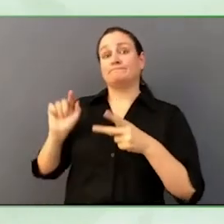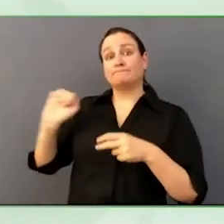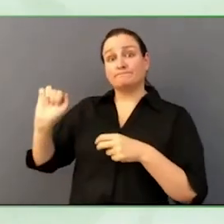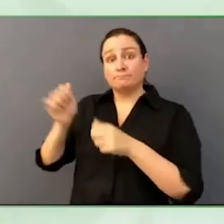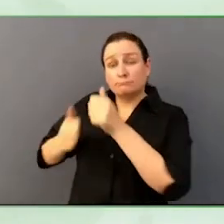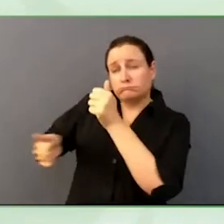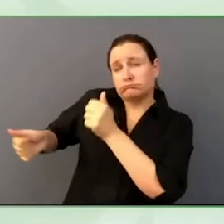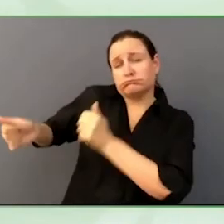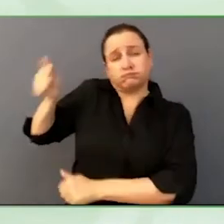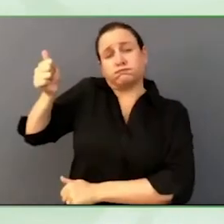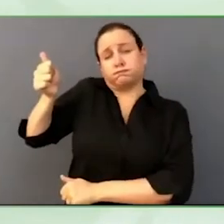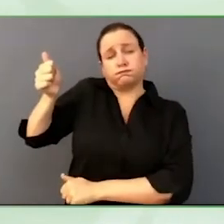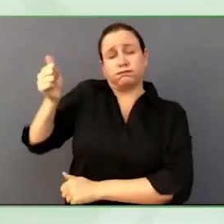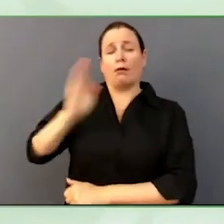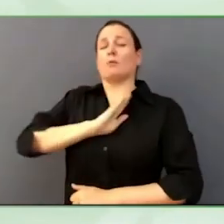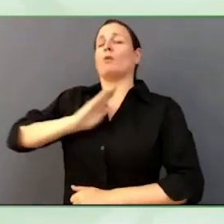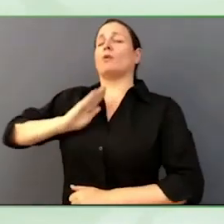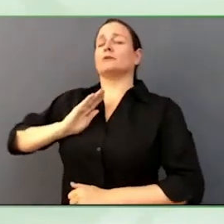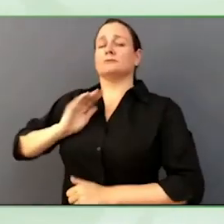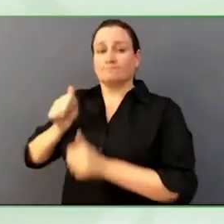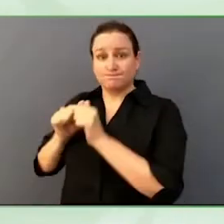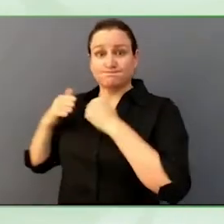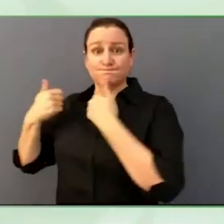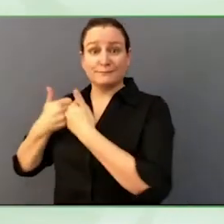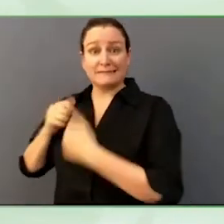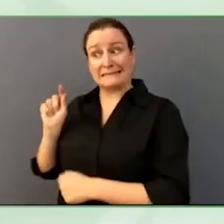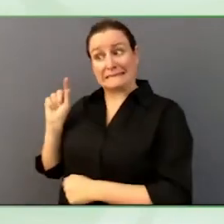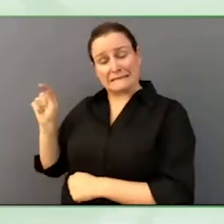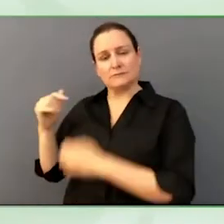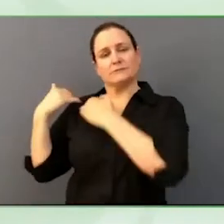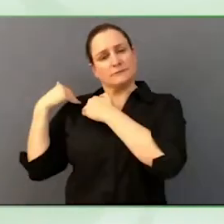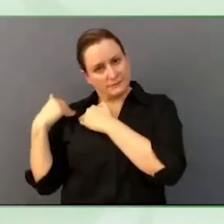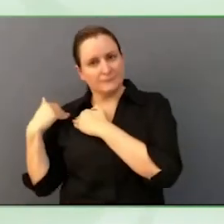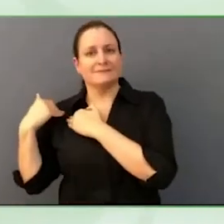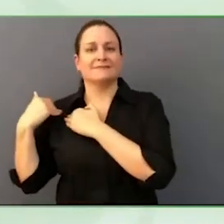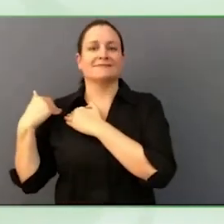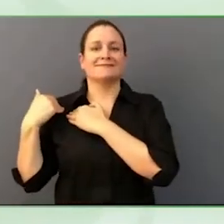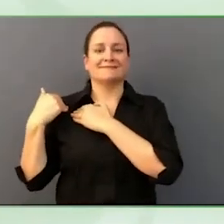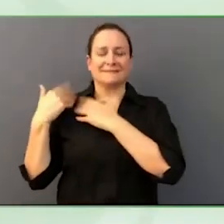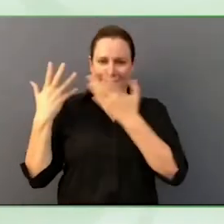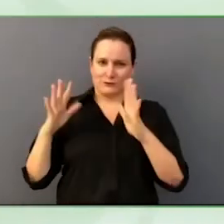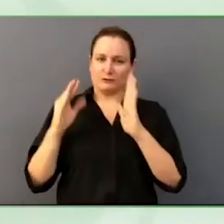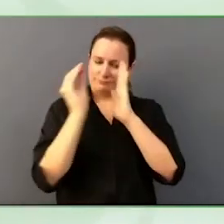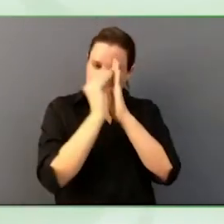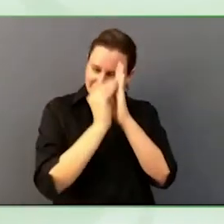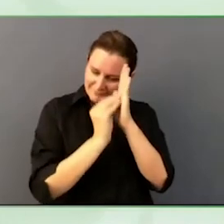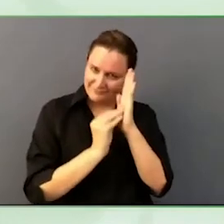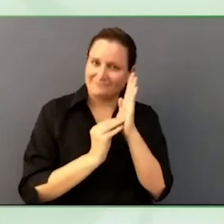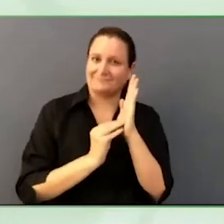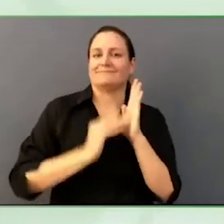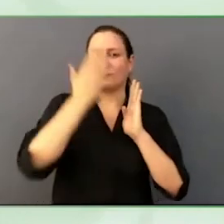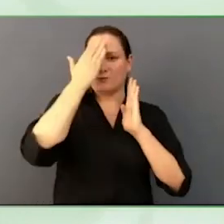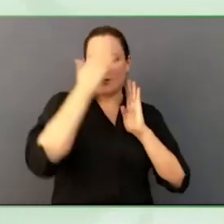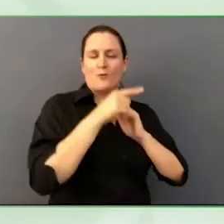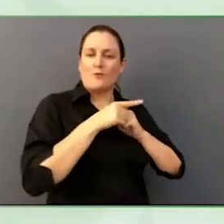Therefore, just as have to be made from a strategic level to operational level, and every